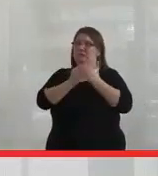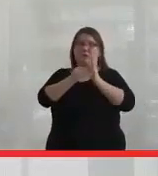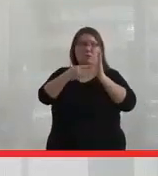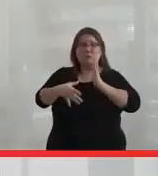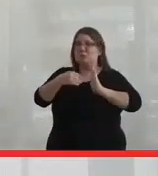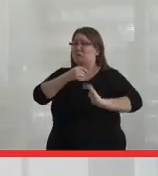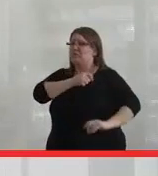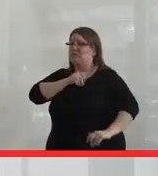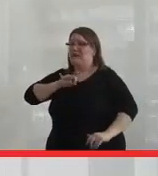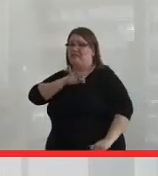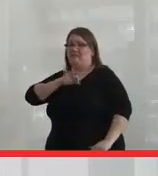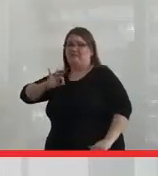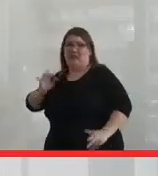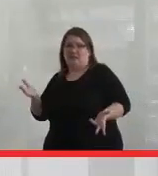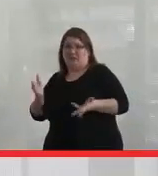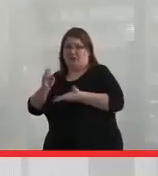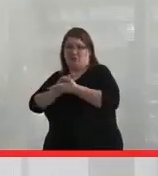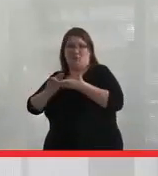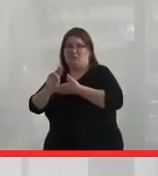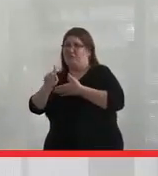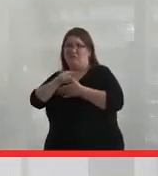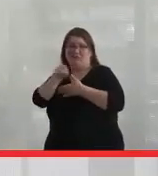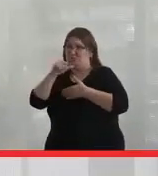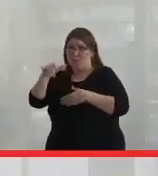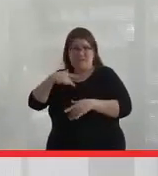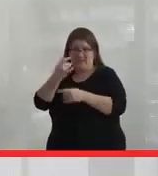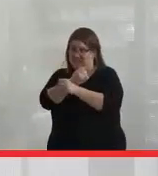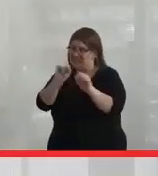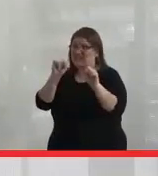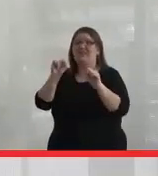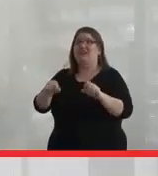and faculty on this campus who don't feel safe to identify